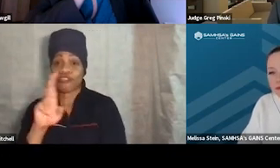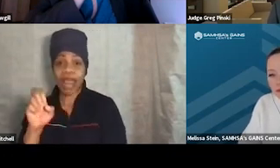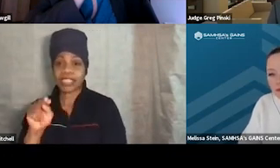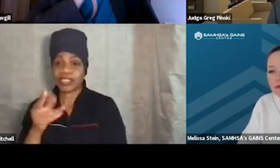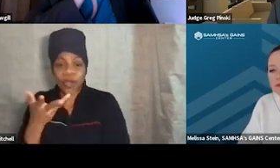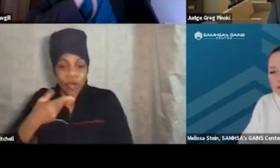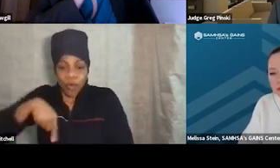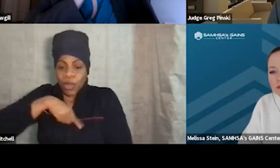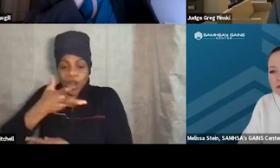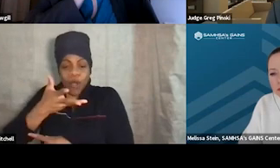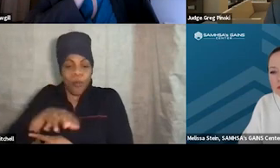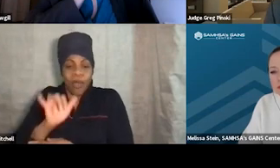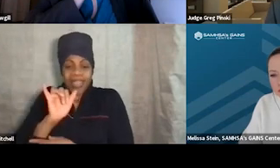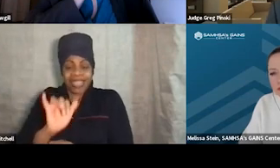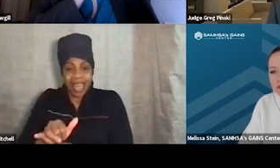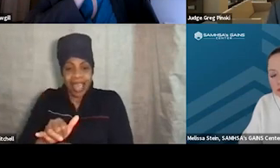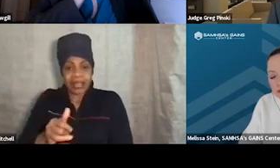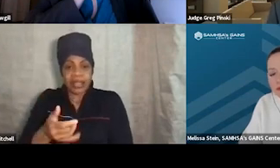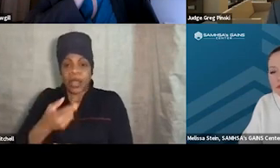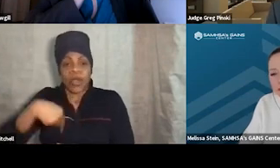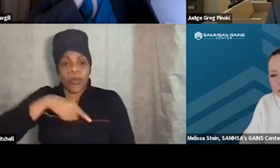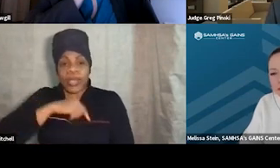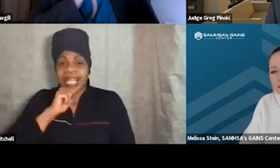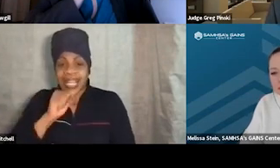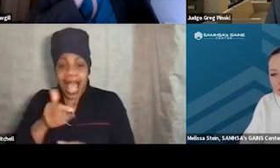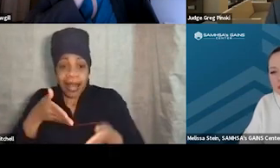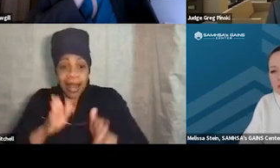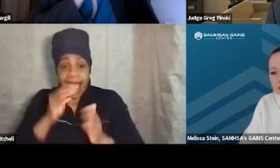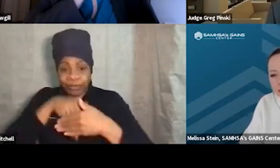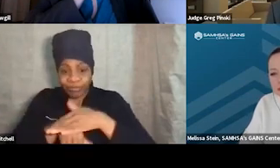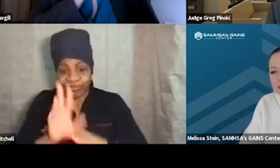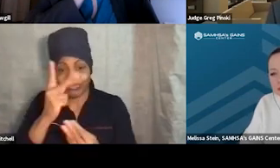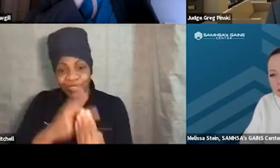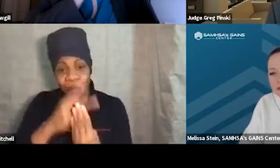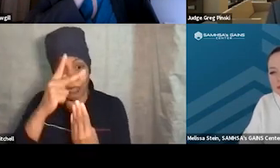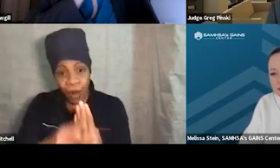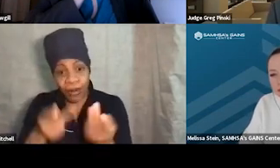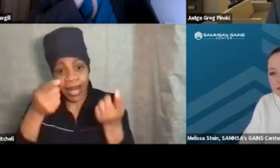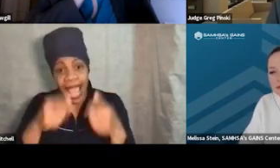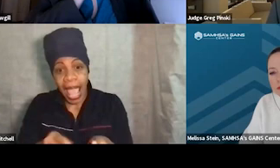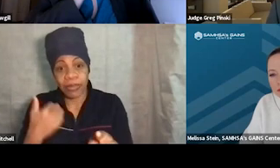in order to see that hat to you. You have so much potential. But there are things standing in the way of that.